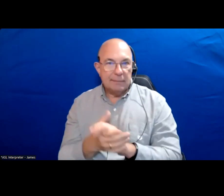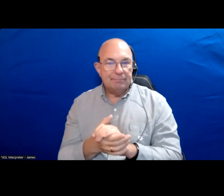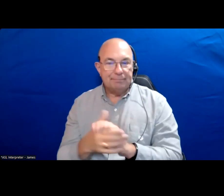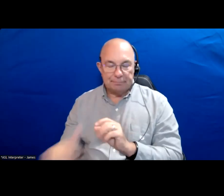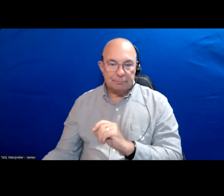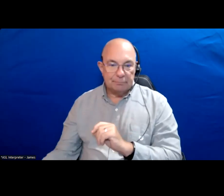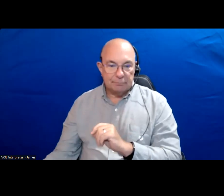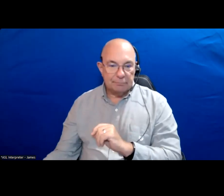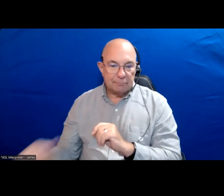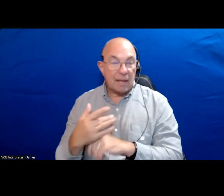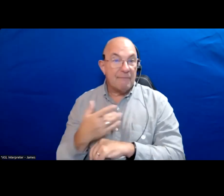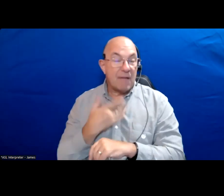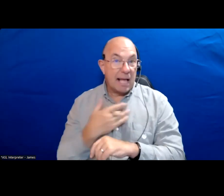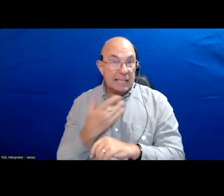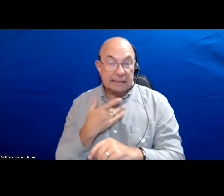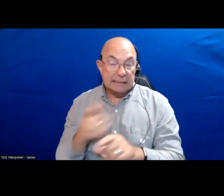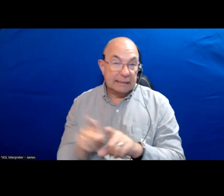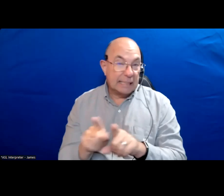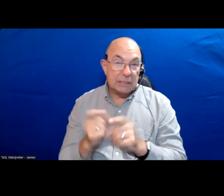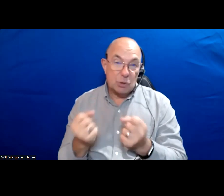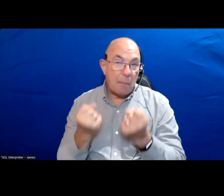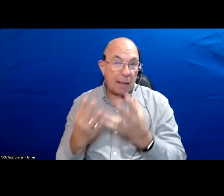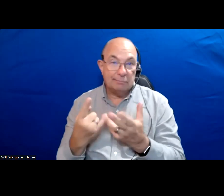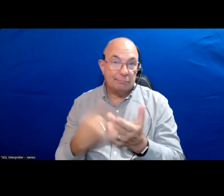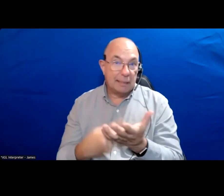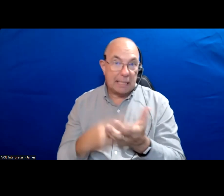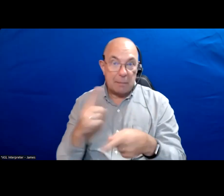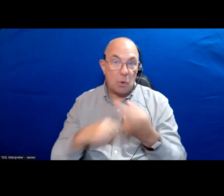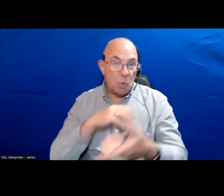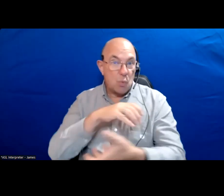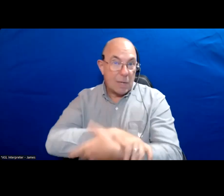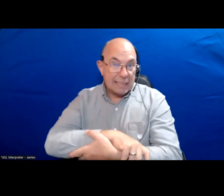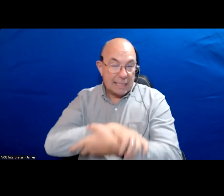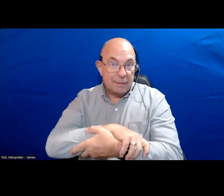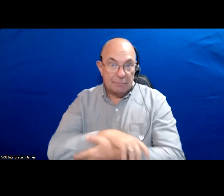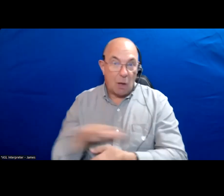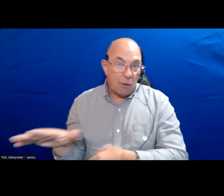I think like so much when it comes to talking about reconciliation across Canada there is